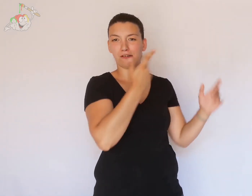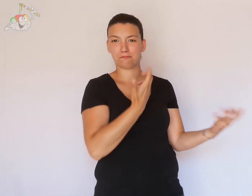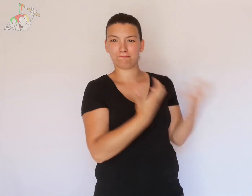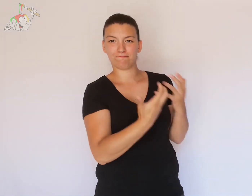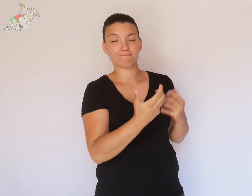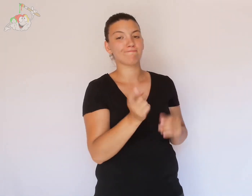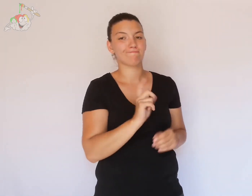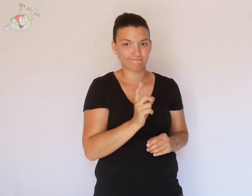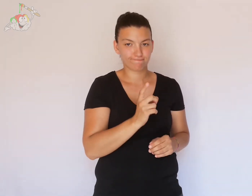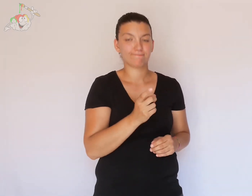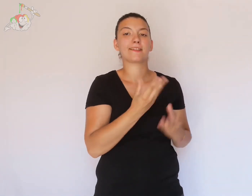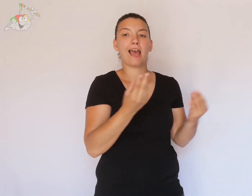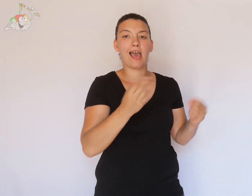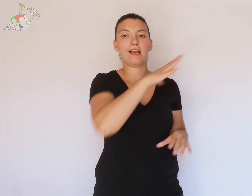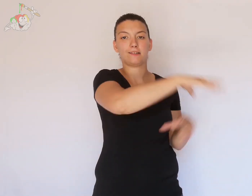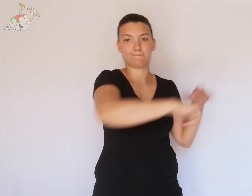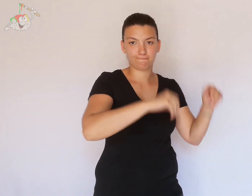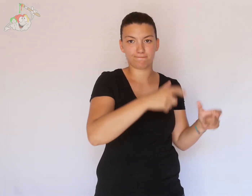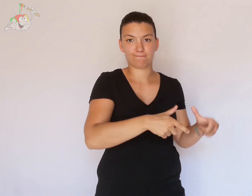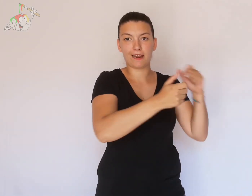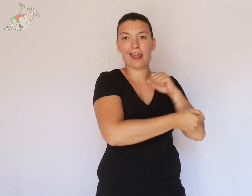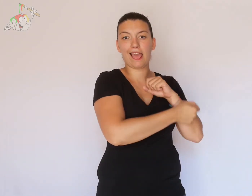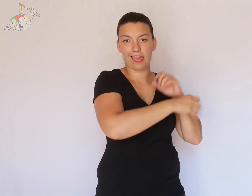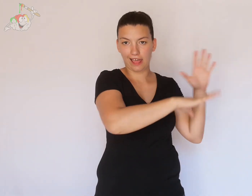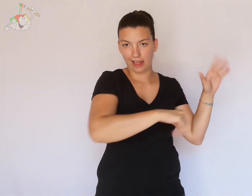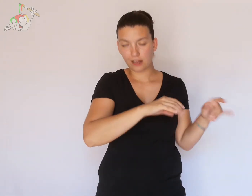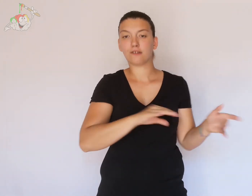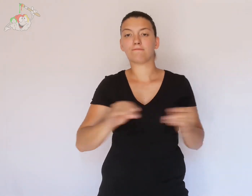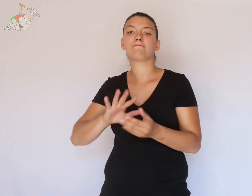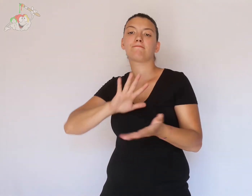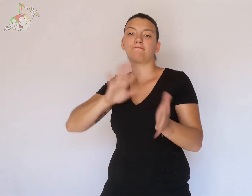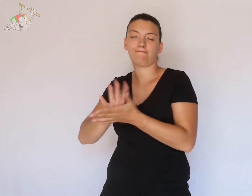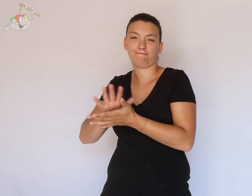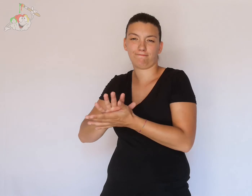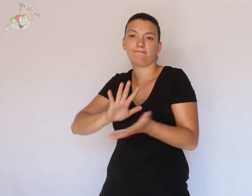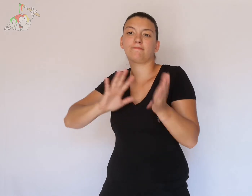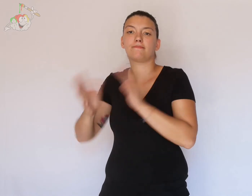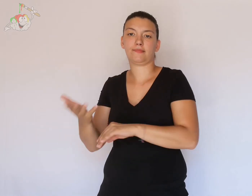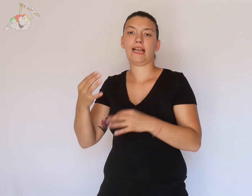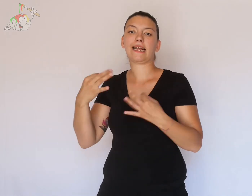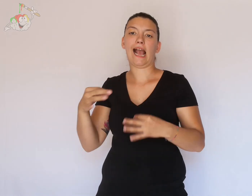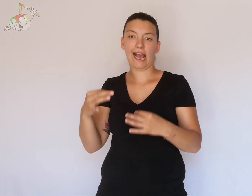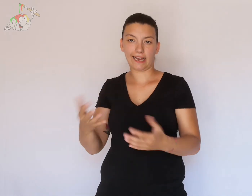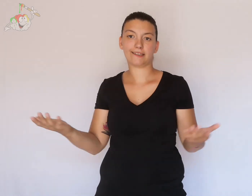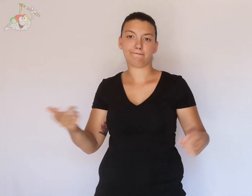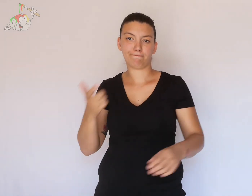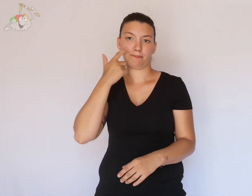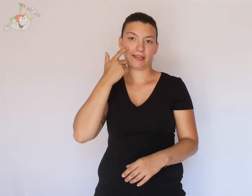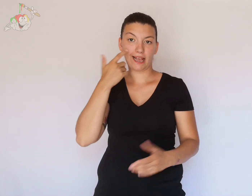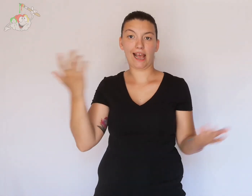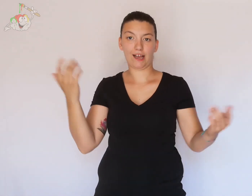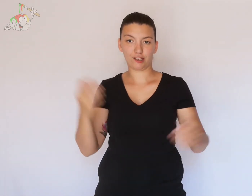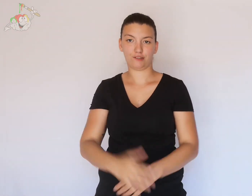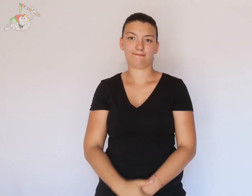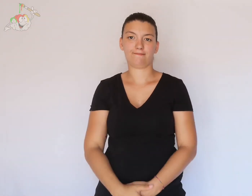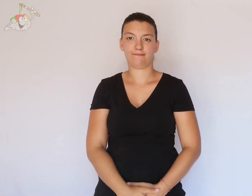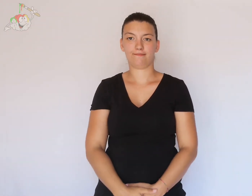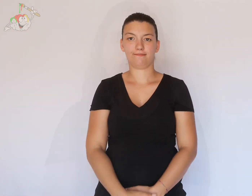its beauty, but to use wood to make paper, which is a shame.